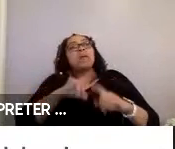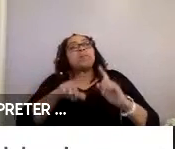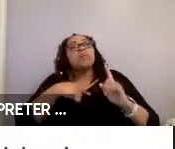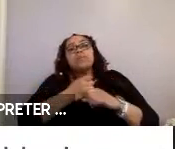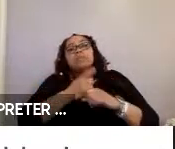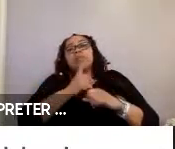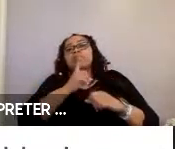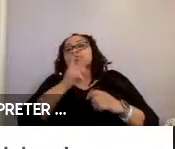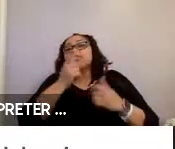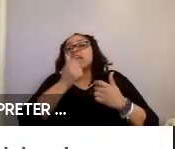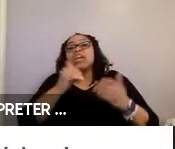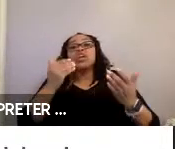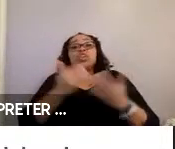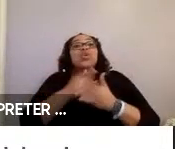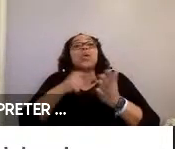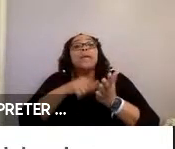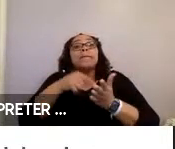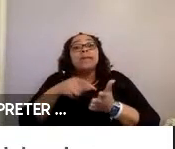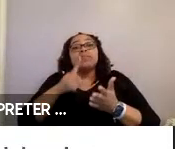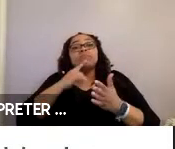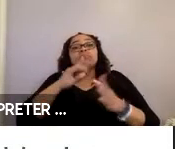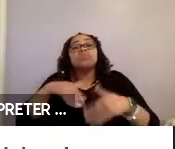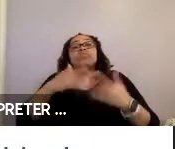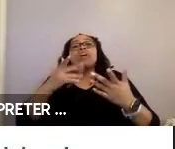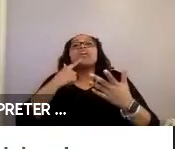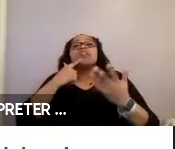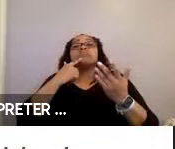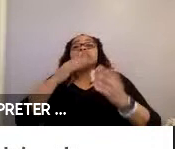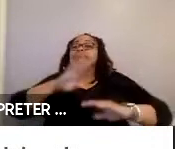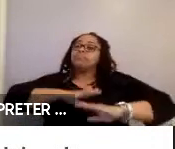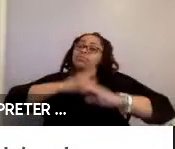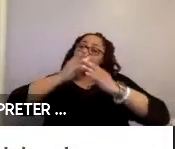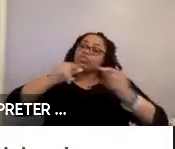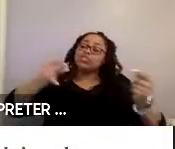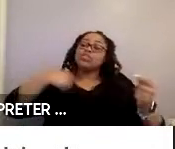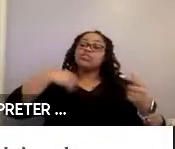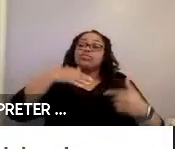any new payment system provides an equitable solution to address the needs of those without